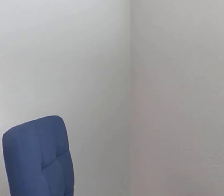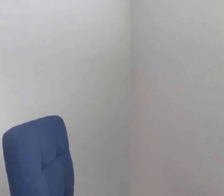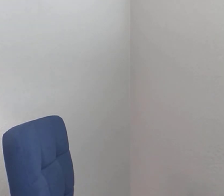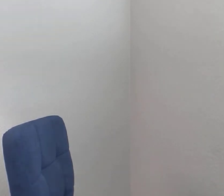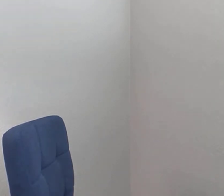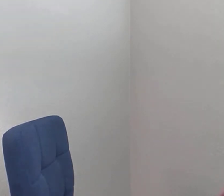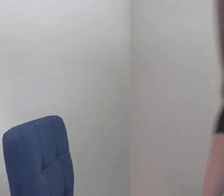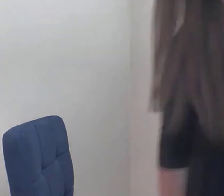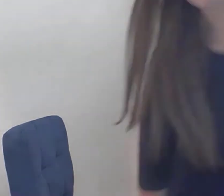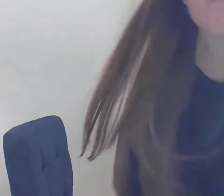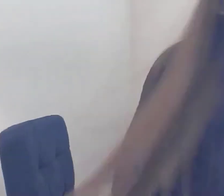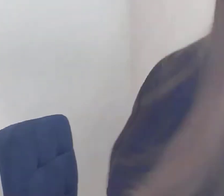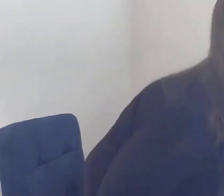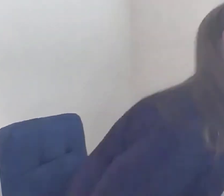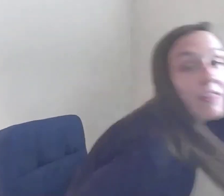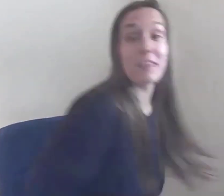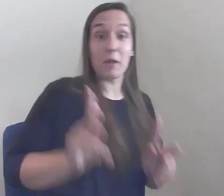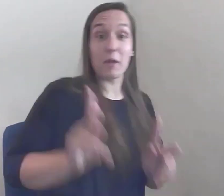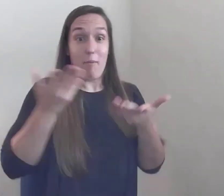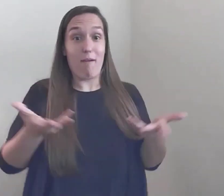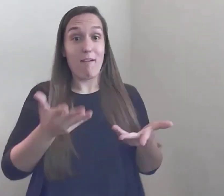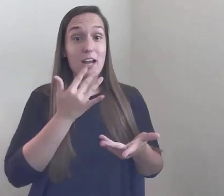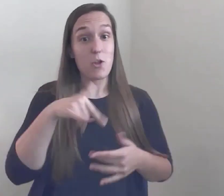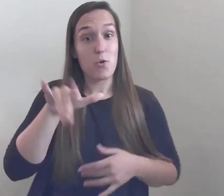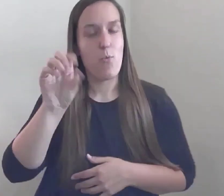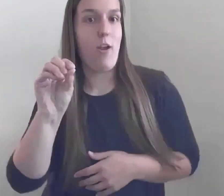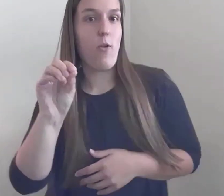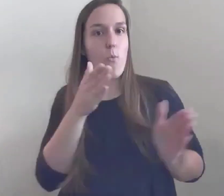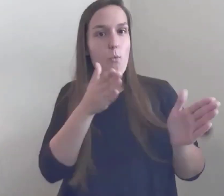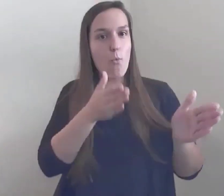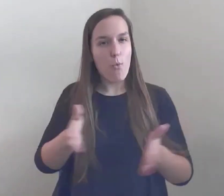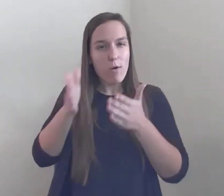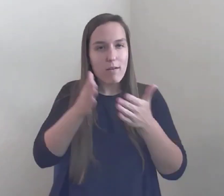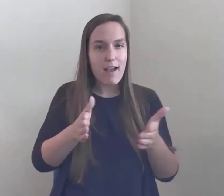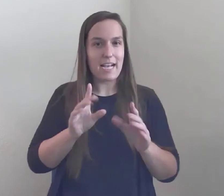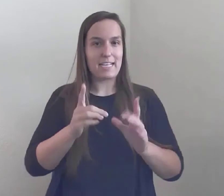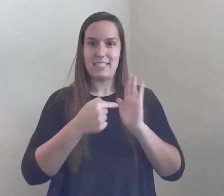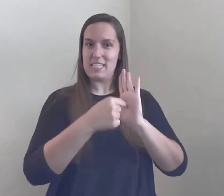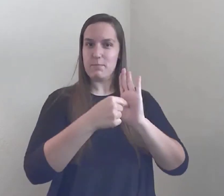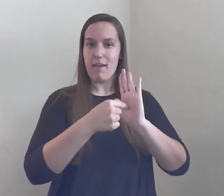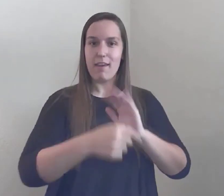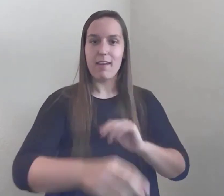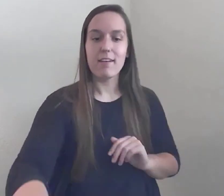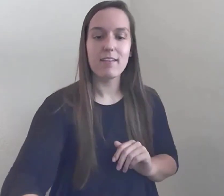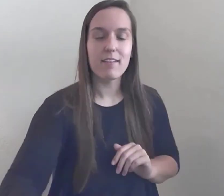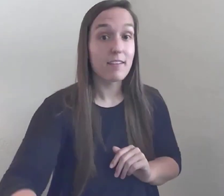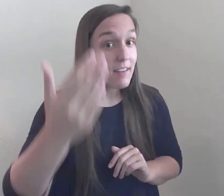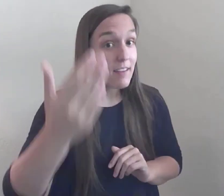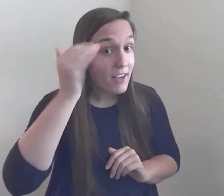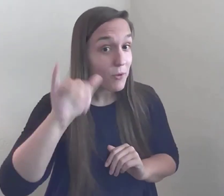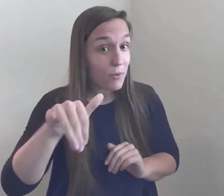Do you know how I know that?... I know that because you're all here...